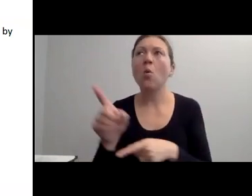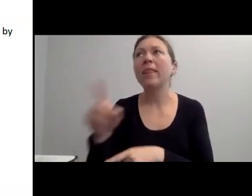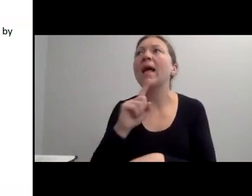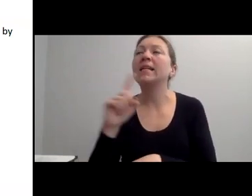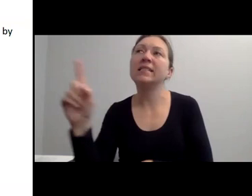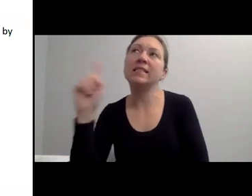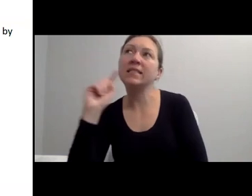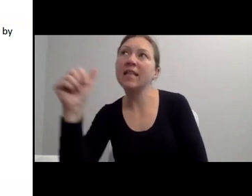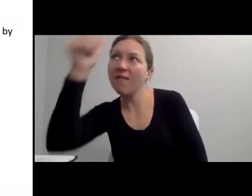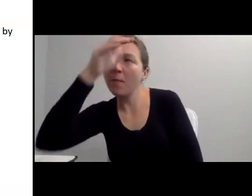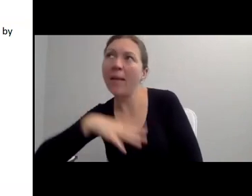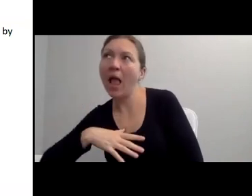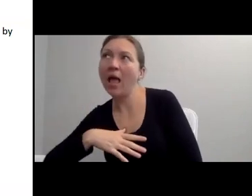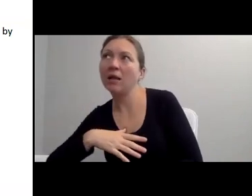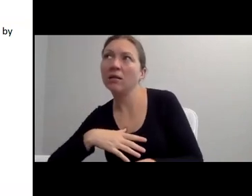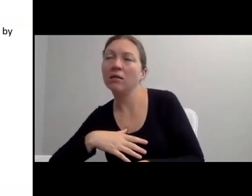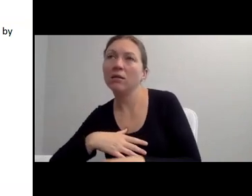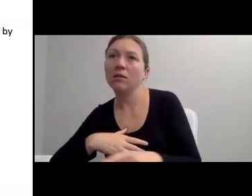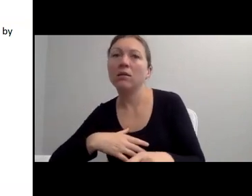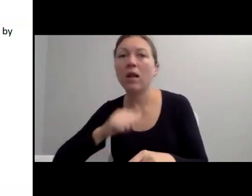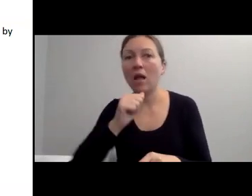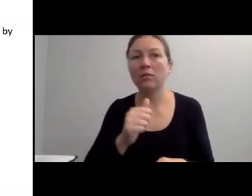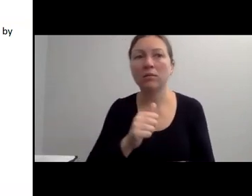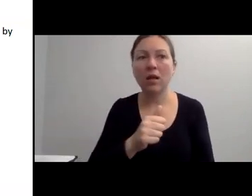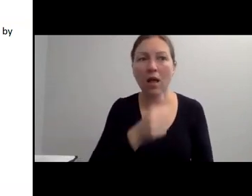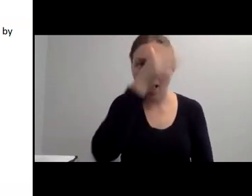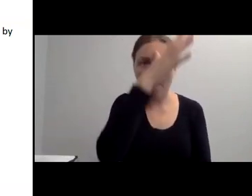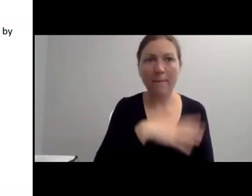BUT I DO WANT TO ENCOURAGE YOU TO SIGN UP FOR OUR NEWS LETTERS WHERE THE REMAINDER OF